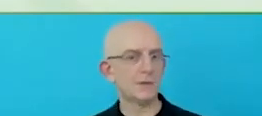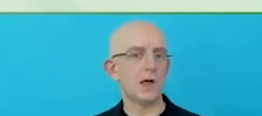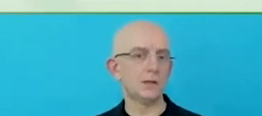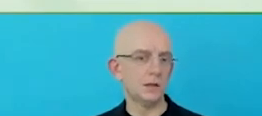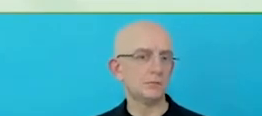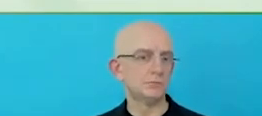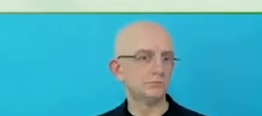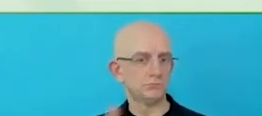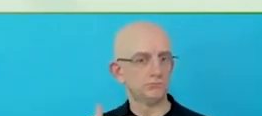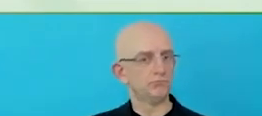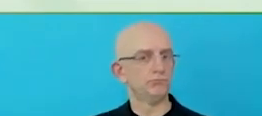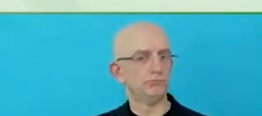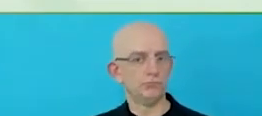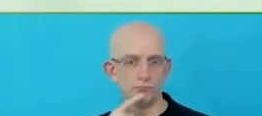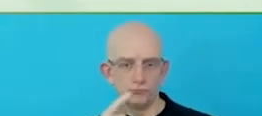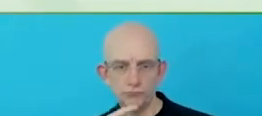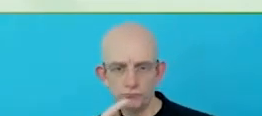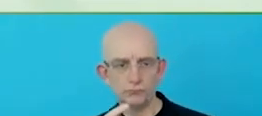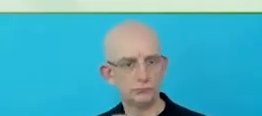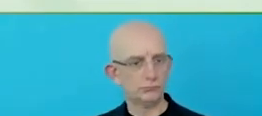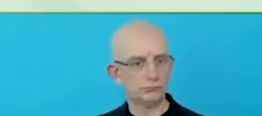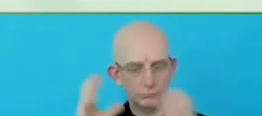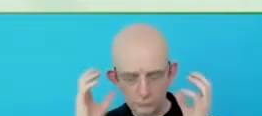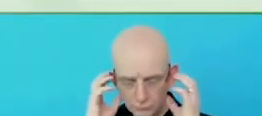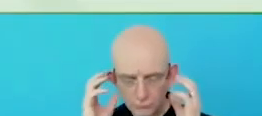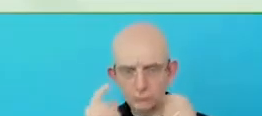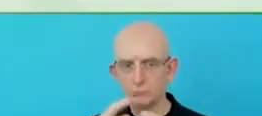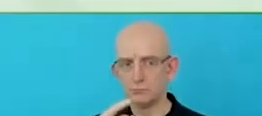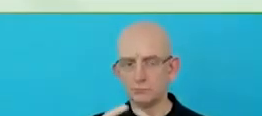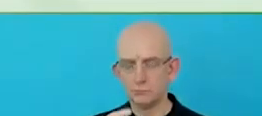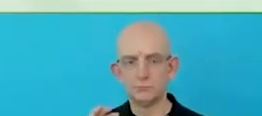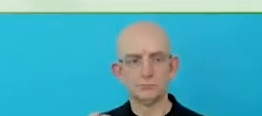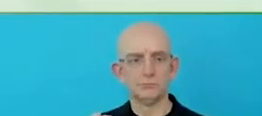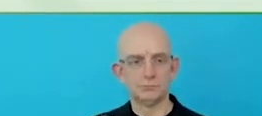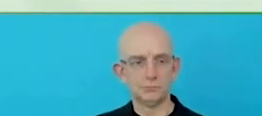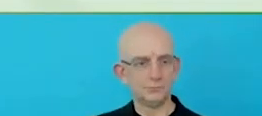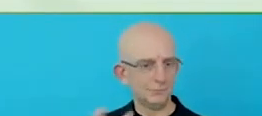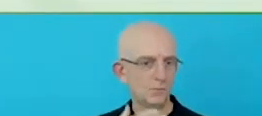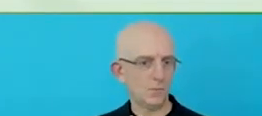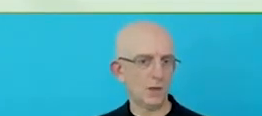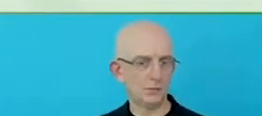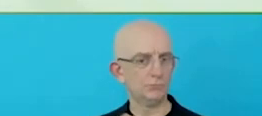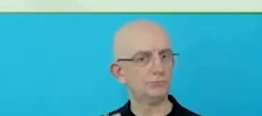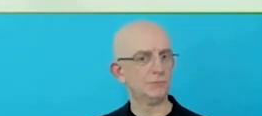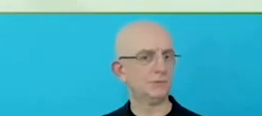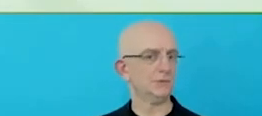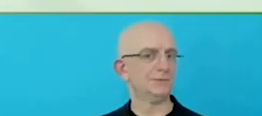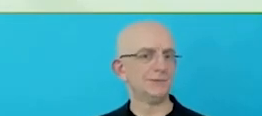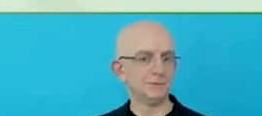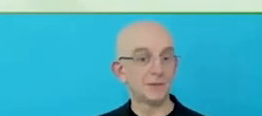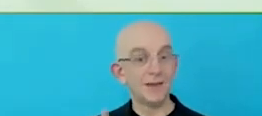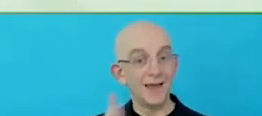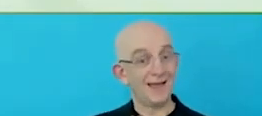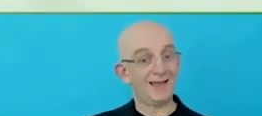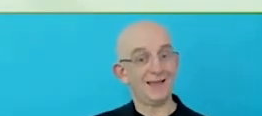And shout out to that team again. They have their hands full. And then suppliers.